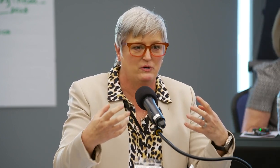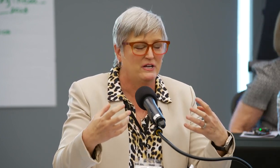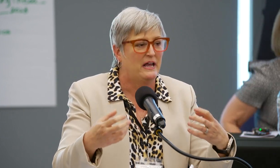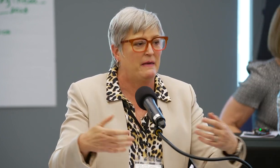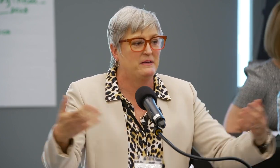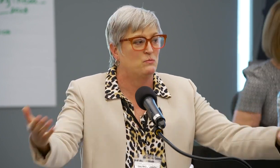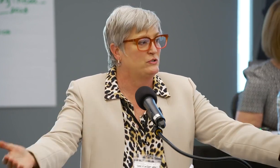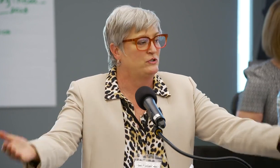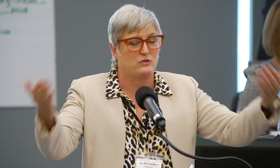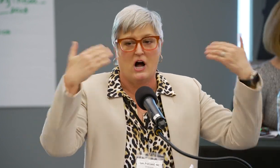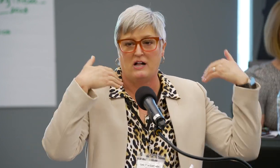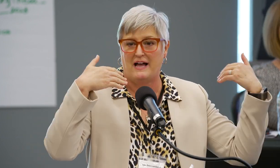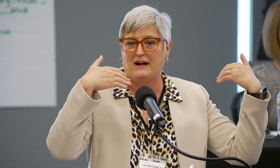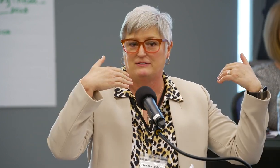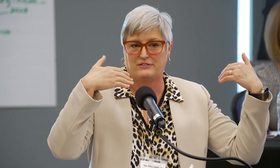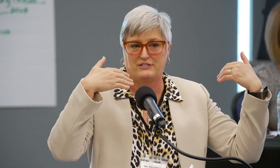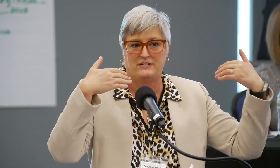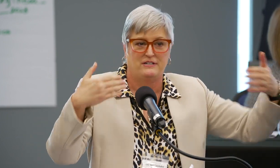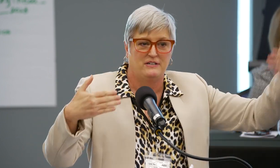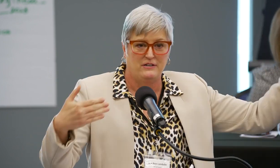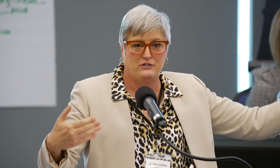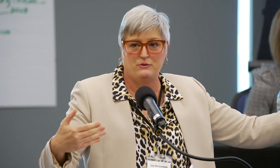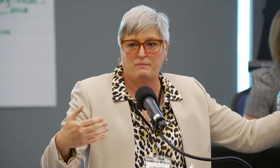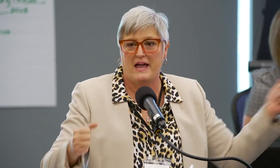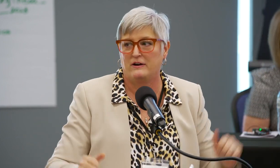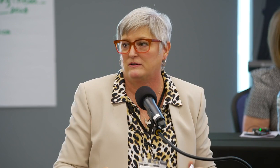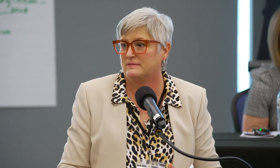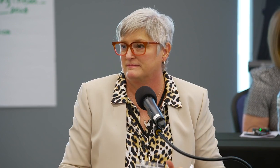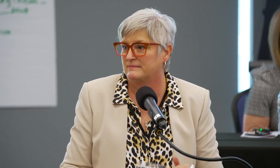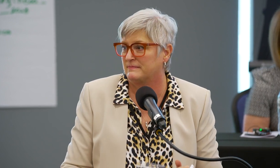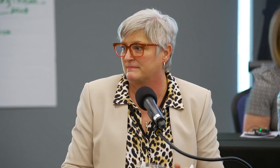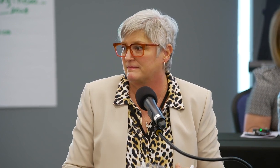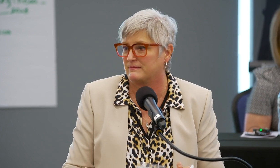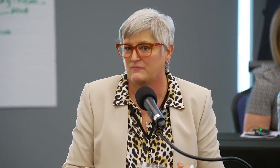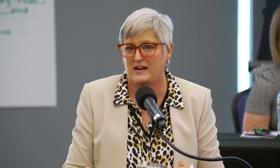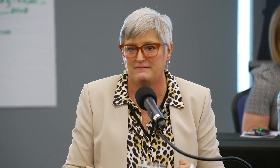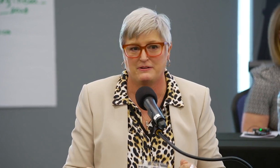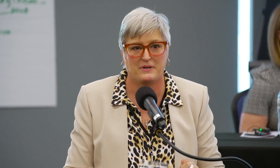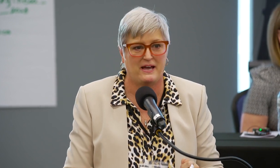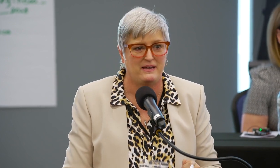and then we'll do call outs to the panel. Right? Okay?